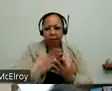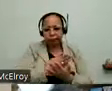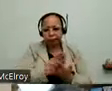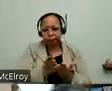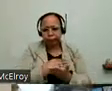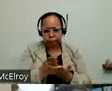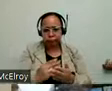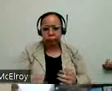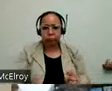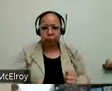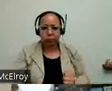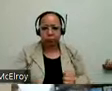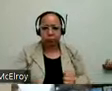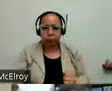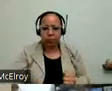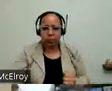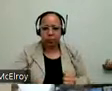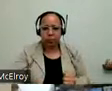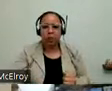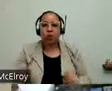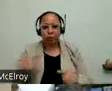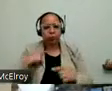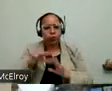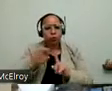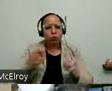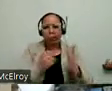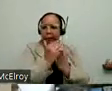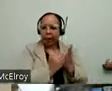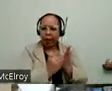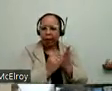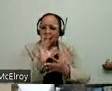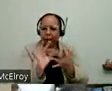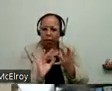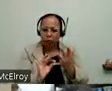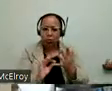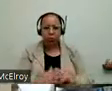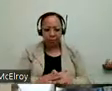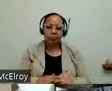choose from a menu of options. We heard about the Career Center. So